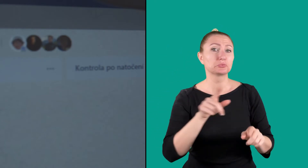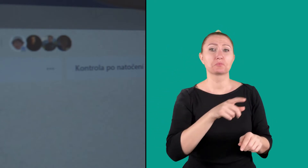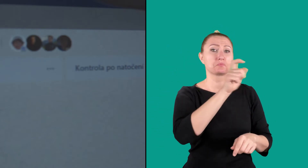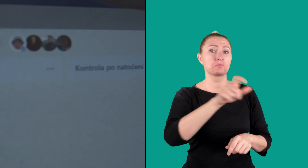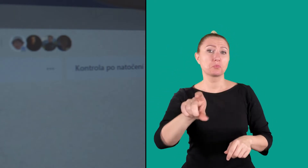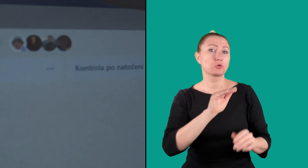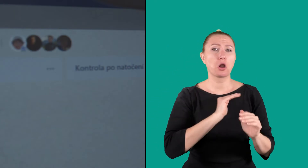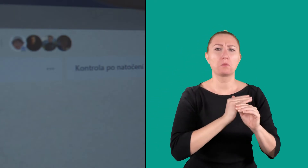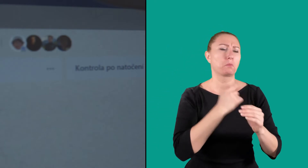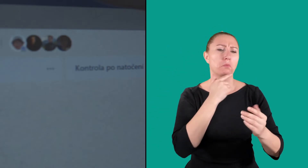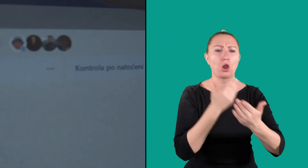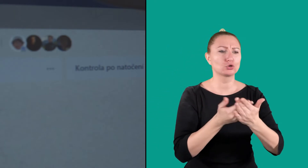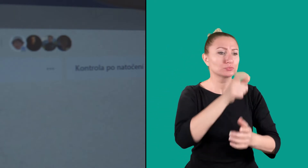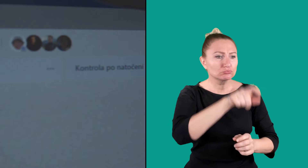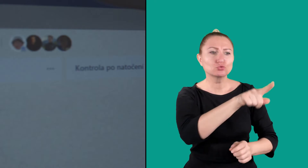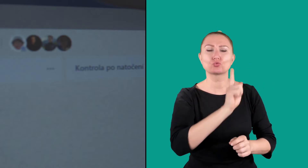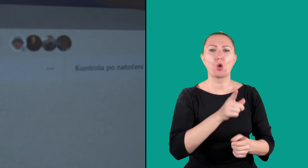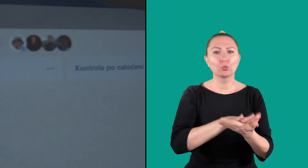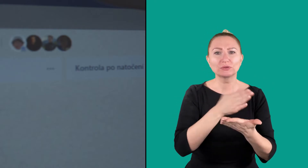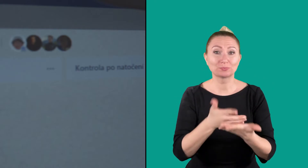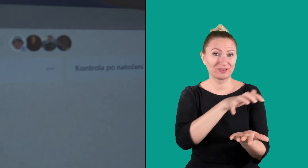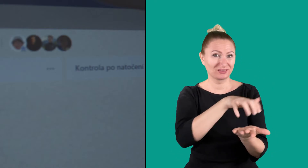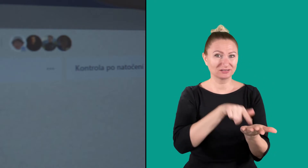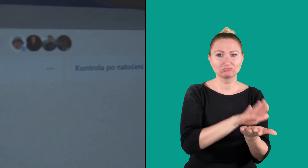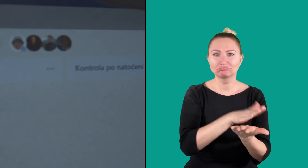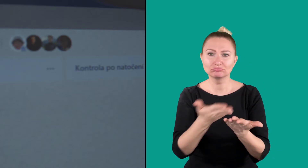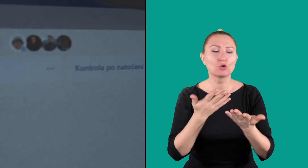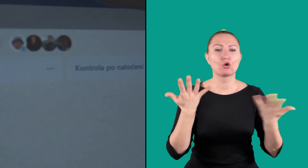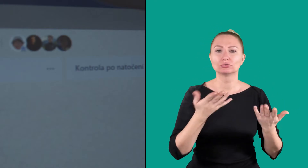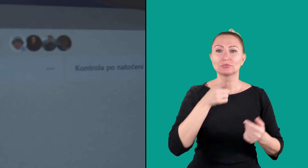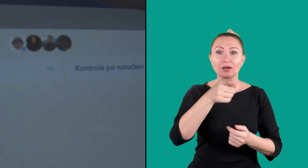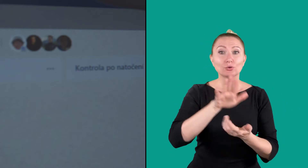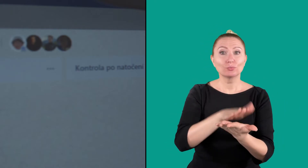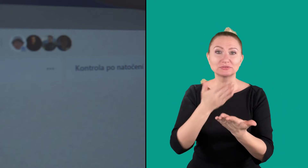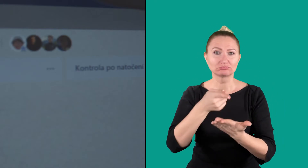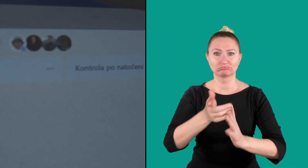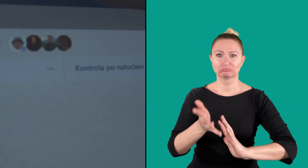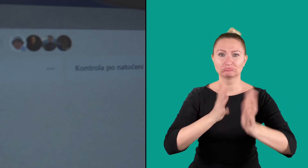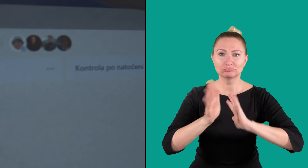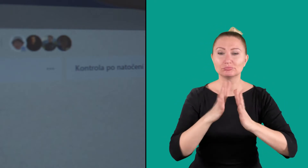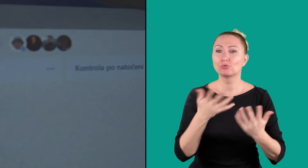Tasks include translating texts, translating sign language,